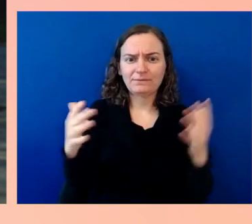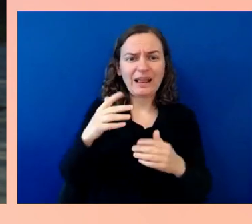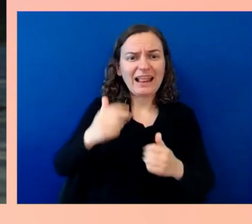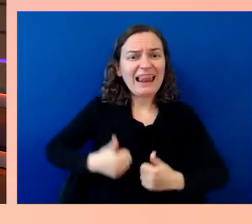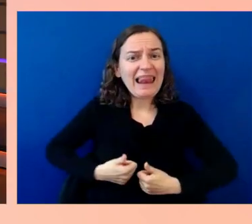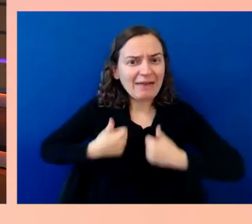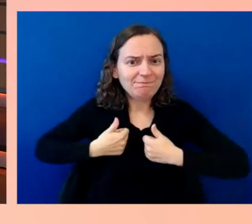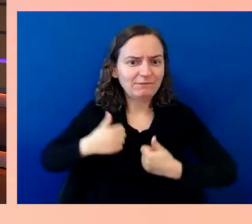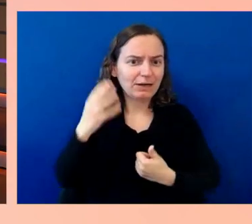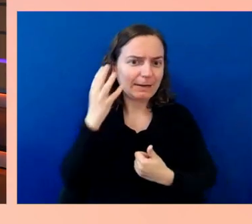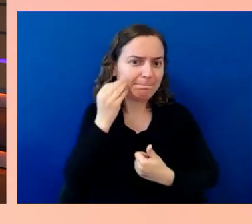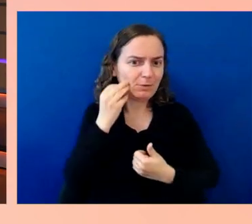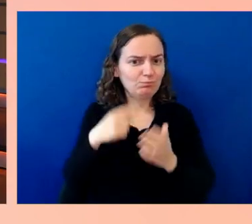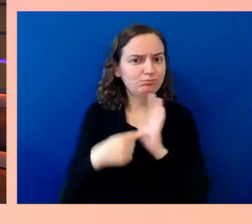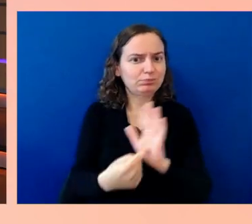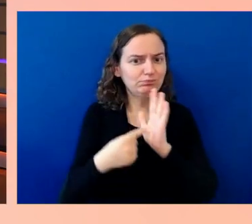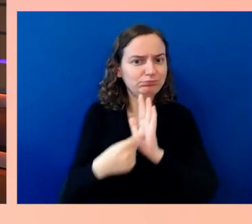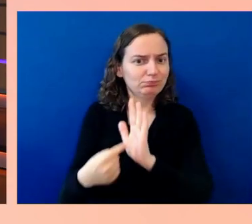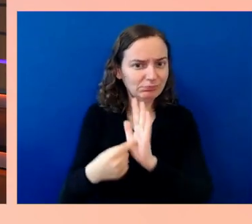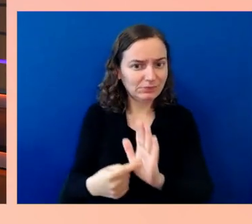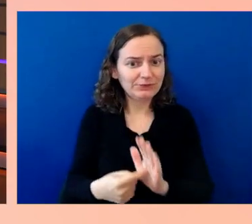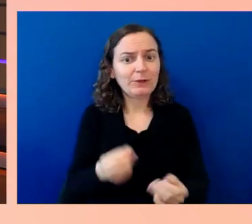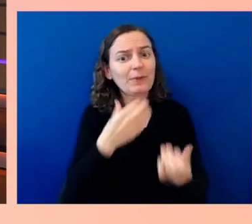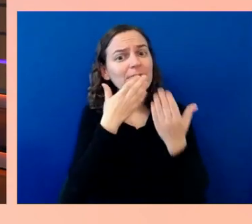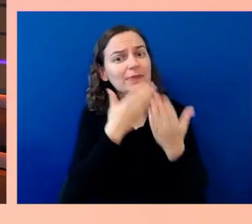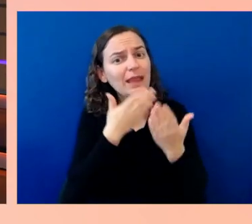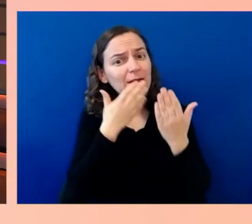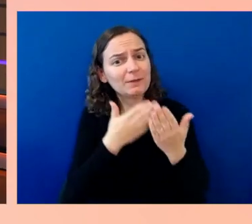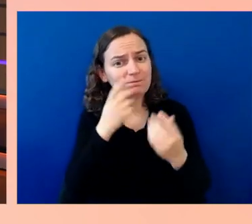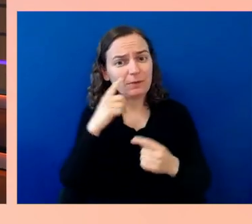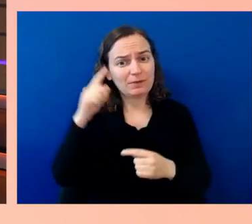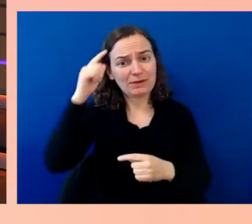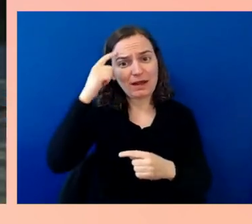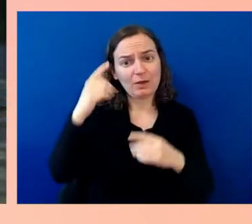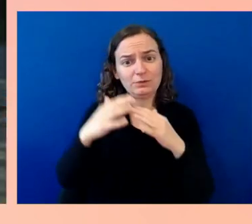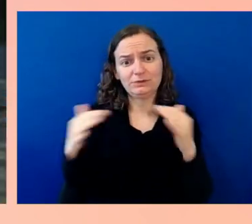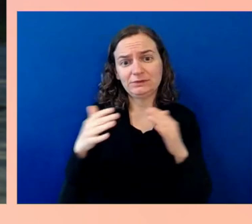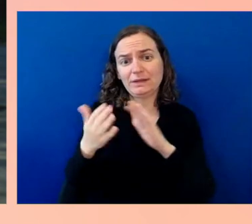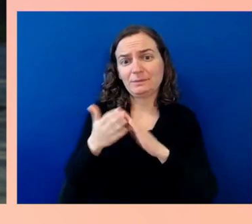the neurodivergent community, the disability community, and generally, our entire global communities,